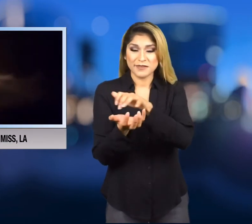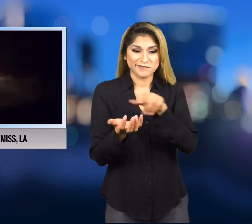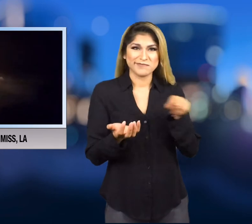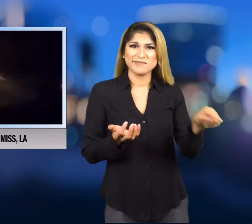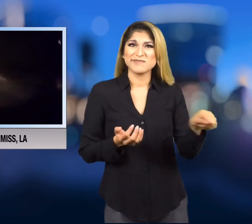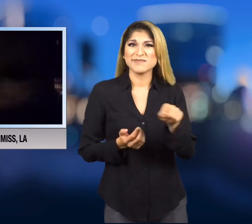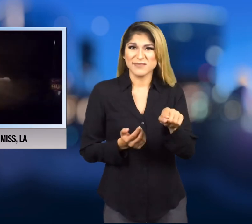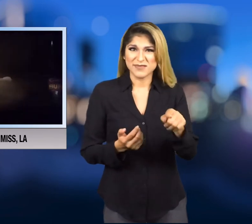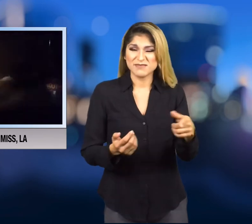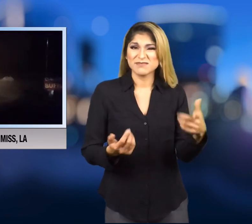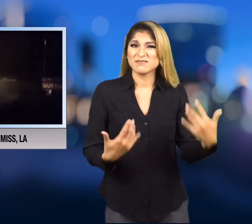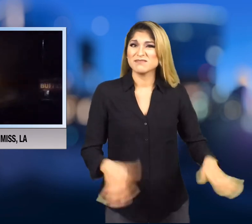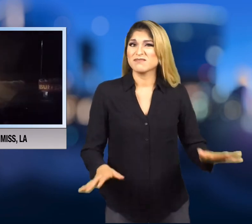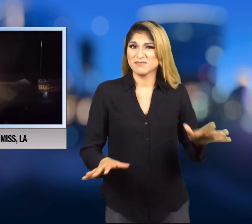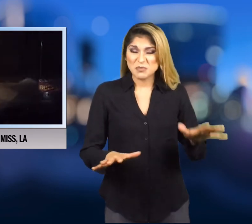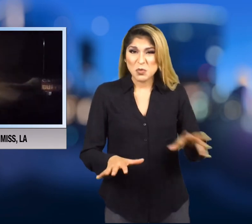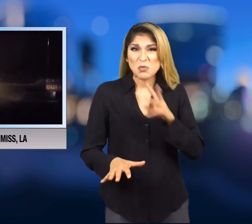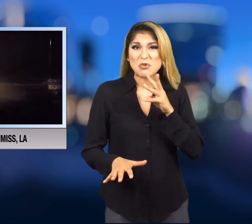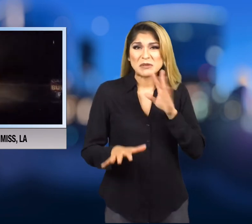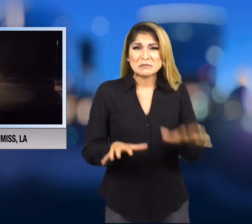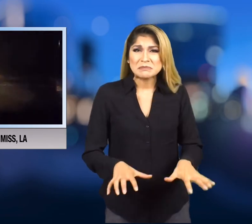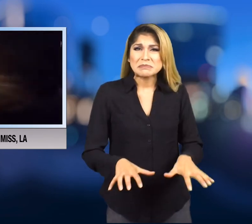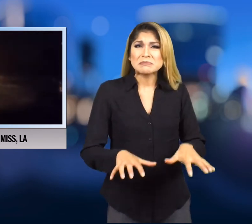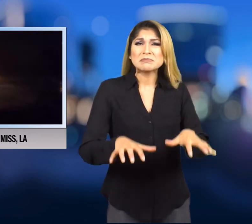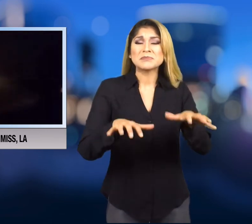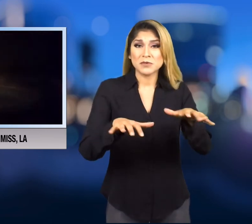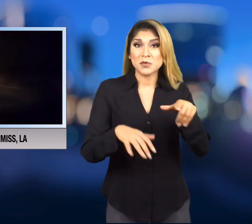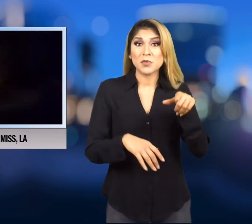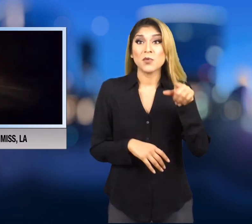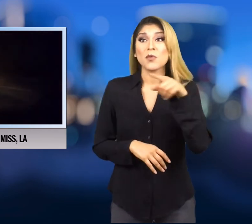the storm caused major flooding and huge